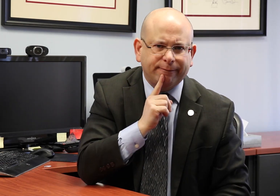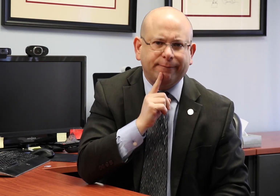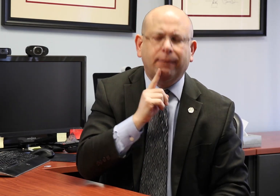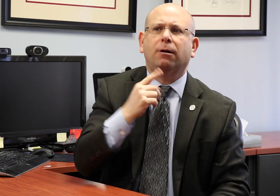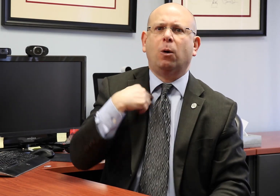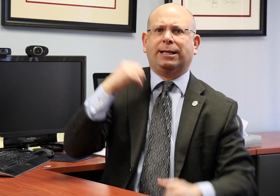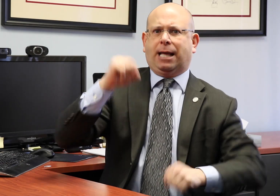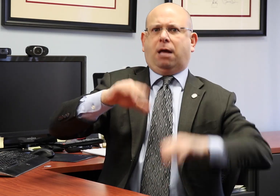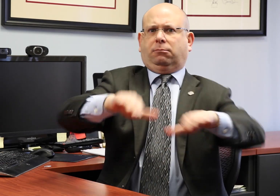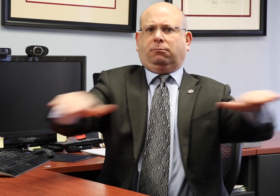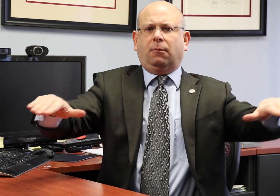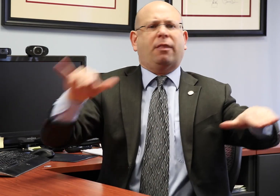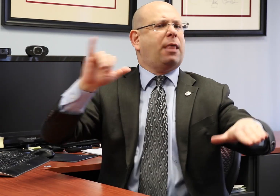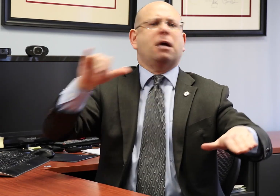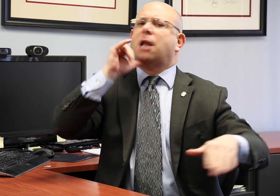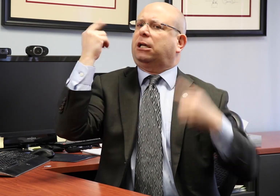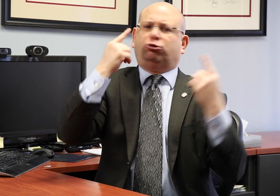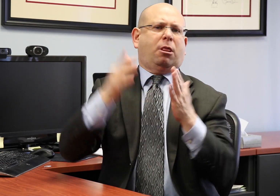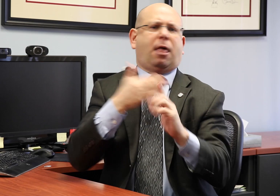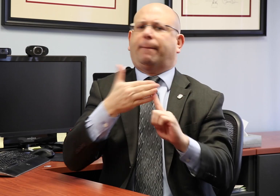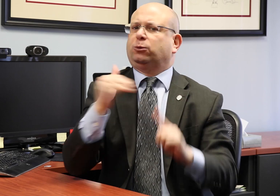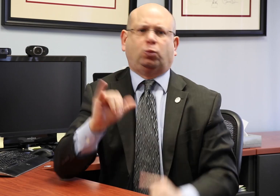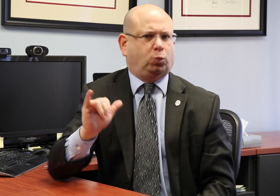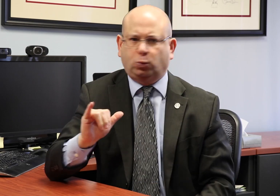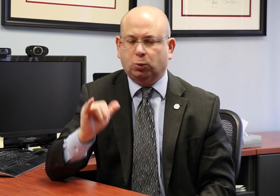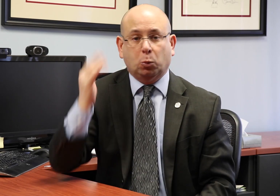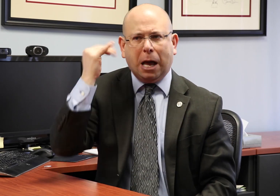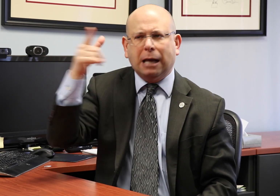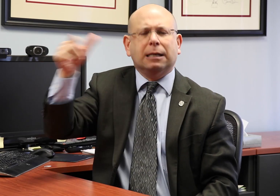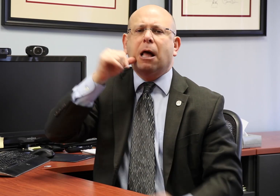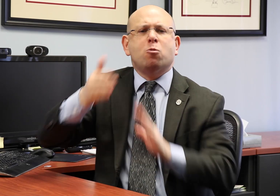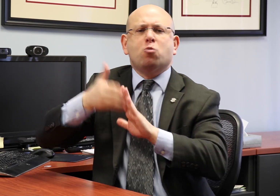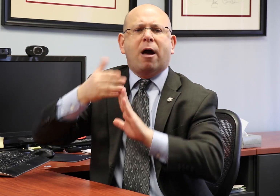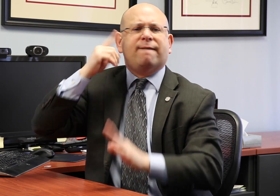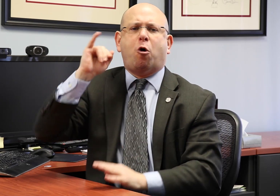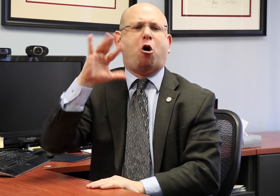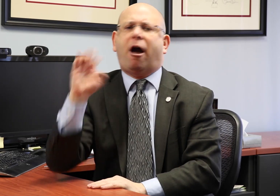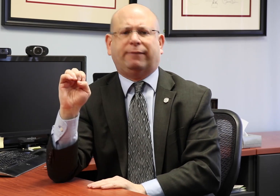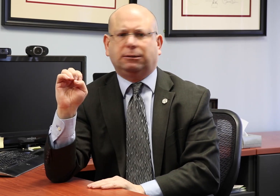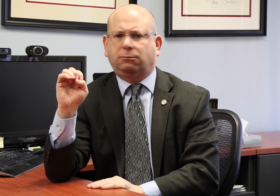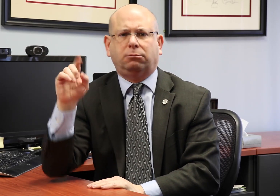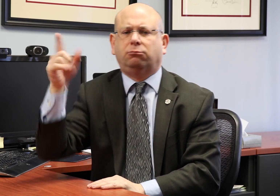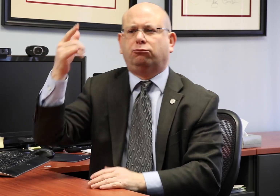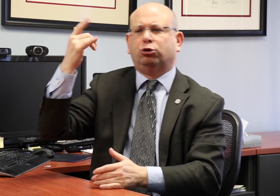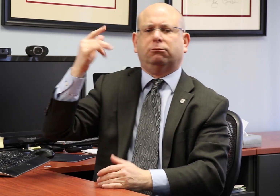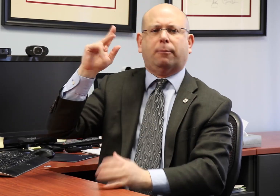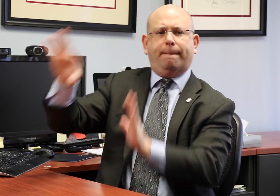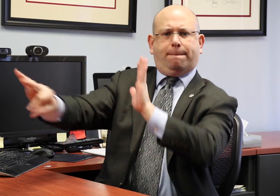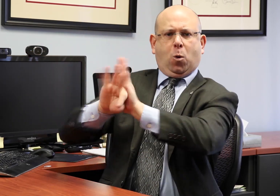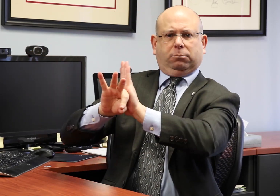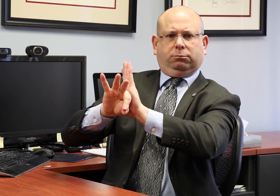This is not considered lobbying, and we are allowed to communicate our concerns because the nominee is not running for political office but is being appointed.